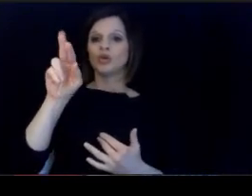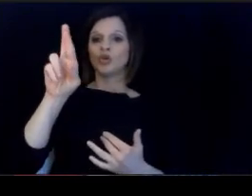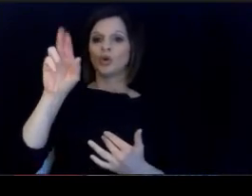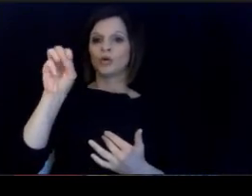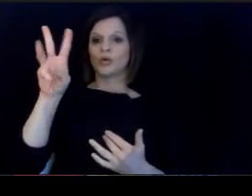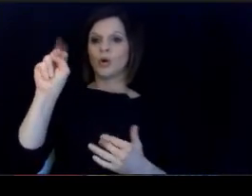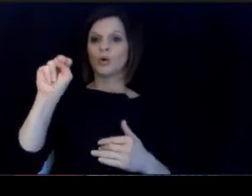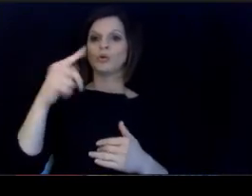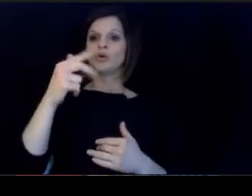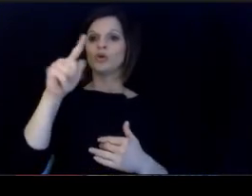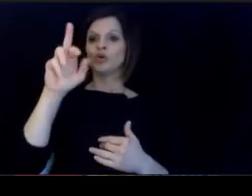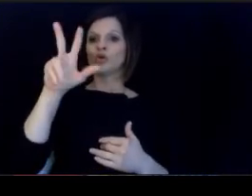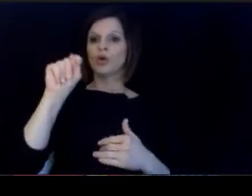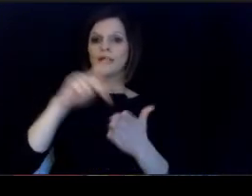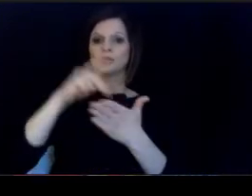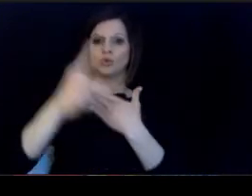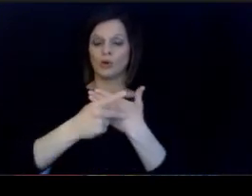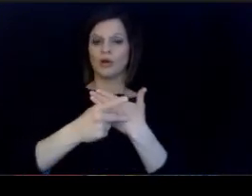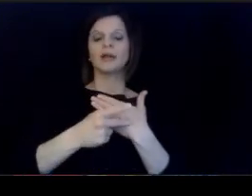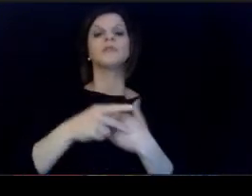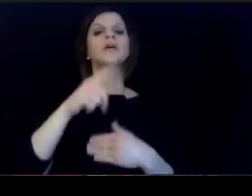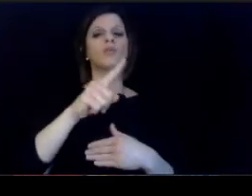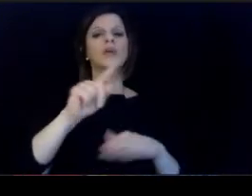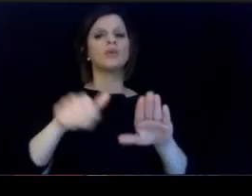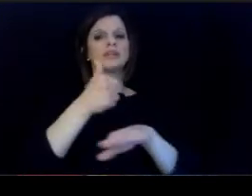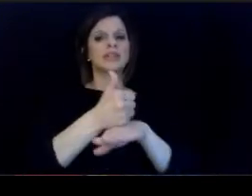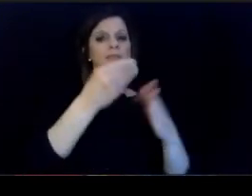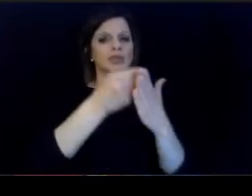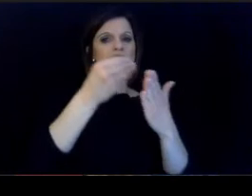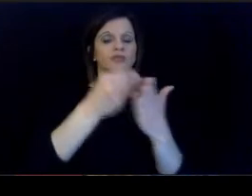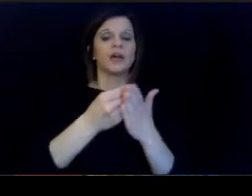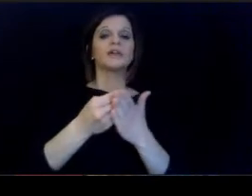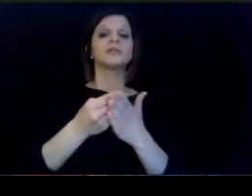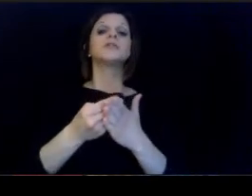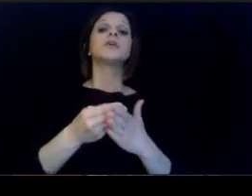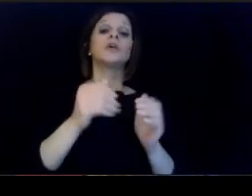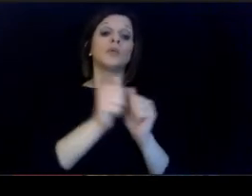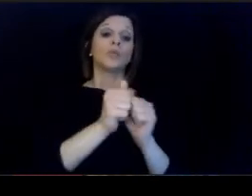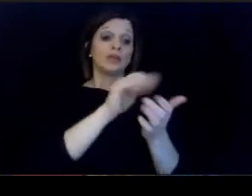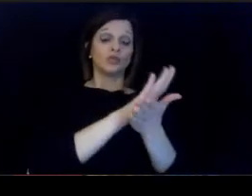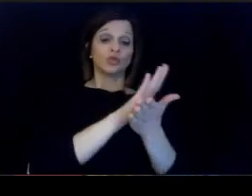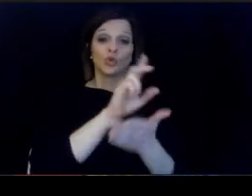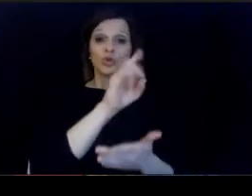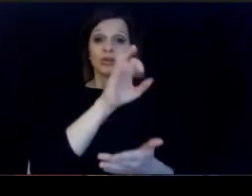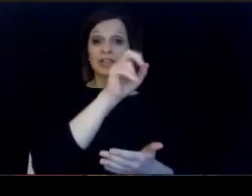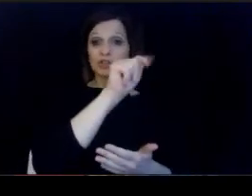competitive grant program will provide funds to establish partnerships. between school districts and postsecondary instead.